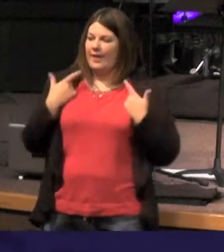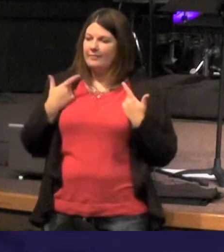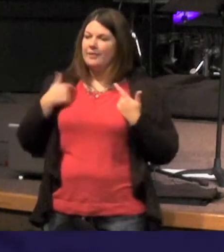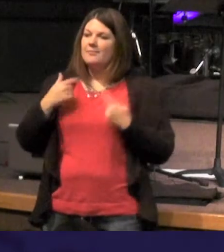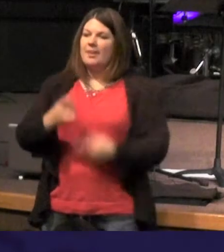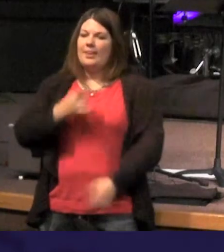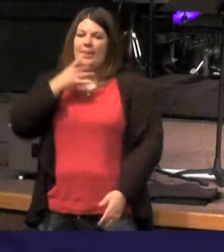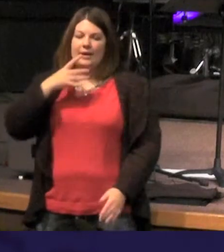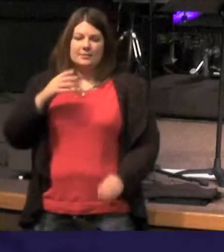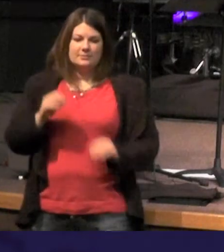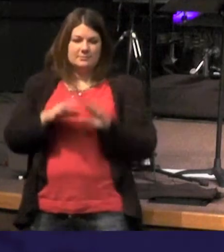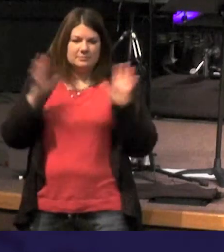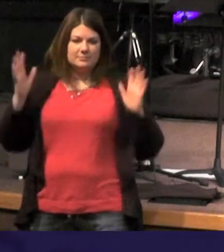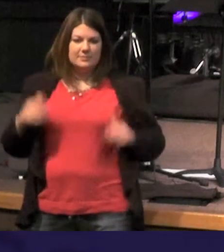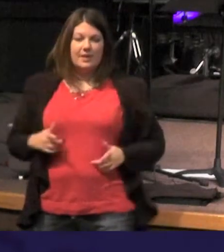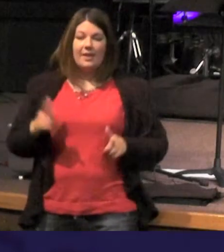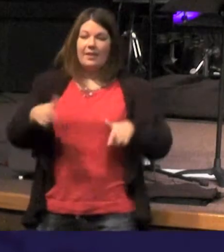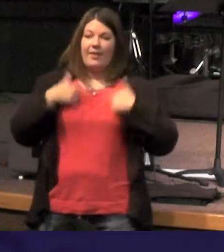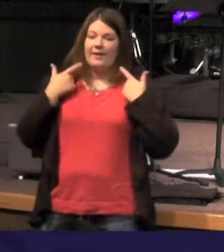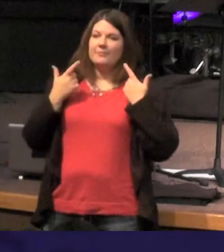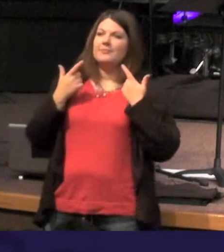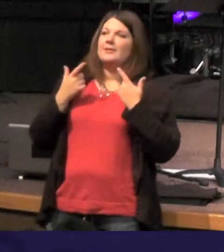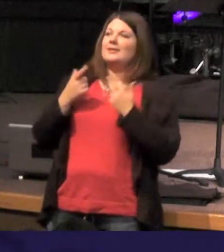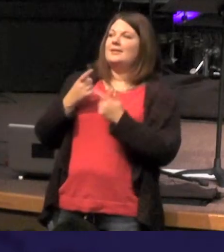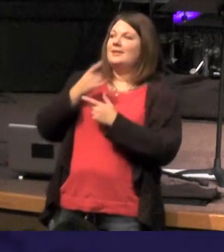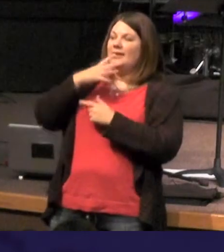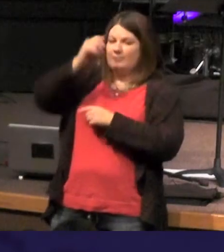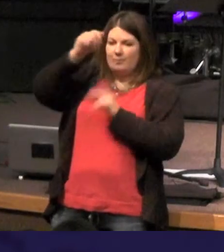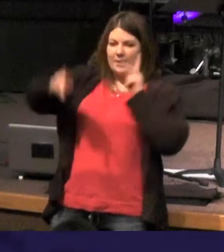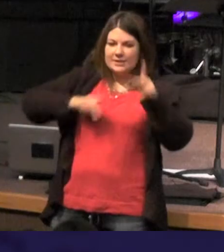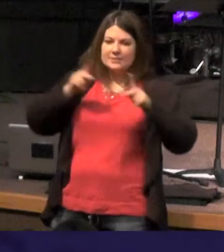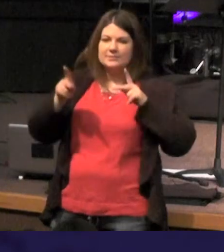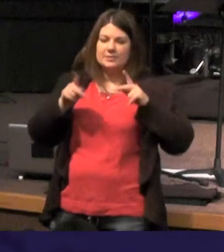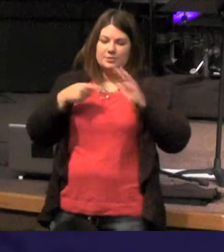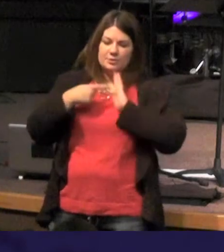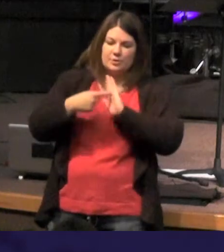we are going to read the life was the light of men and the light shines in the darkness and the darkness